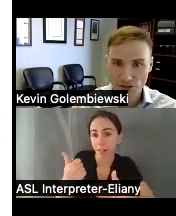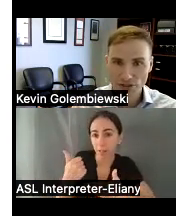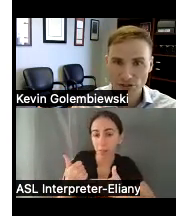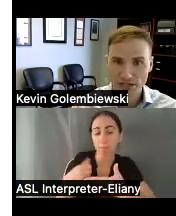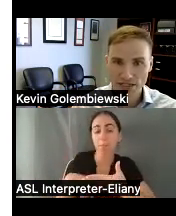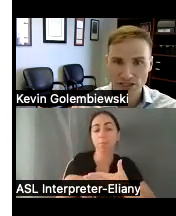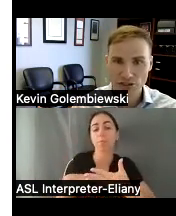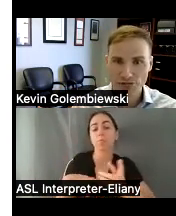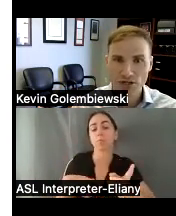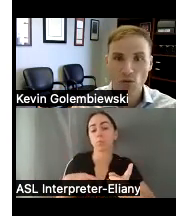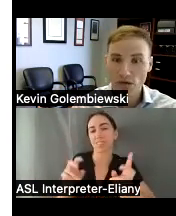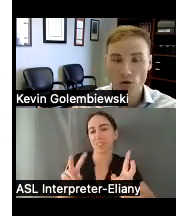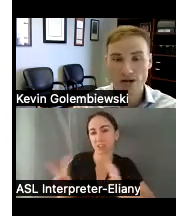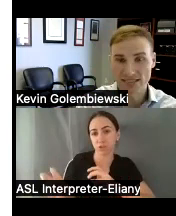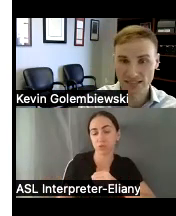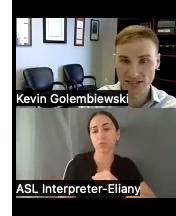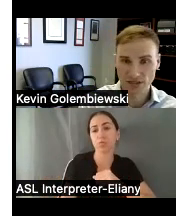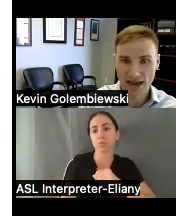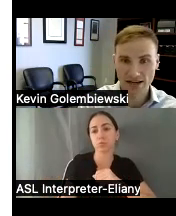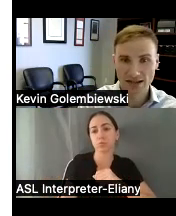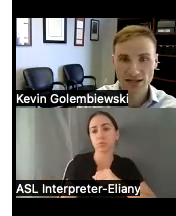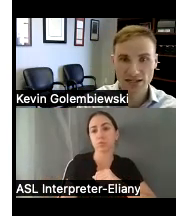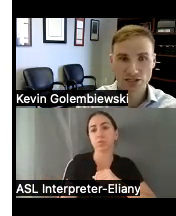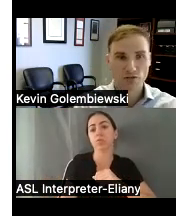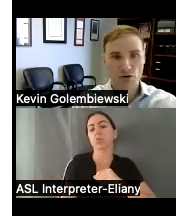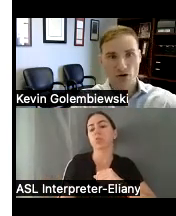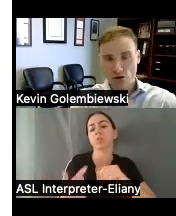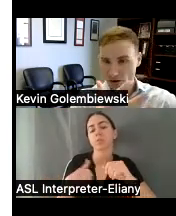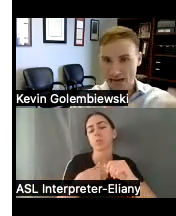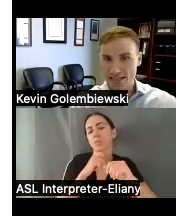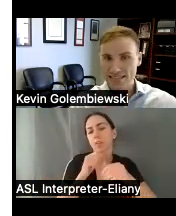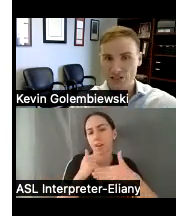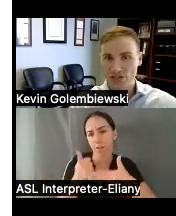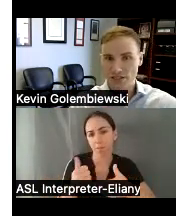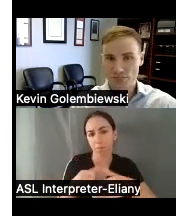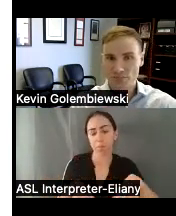personal injury issue we wouldn't assist with that and so for a lot of these issues I just